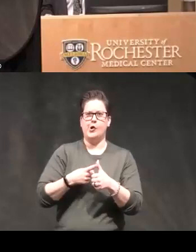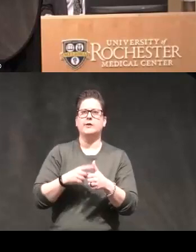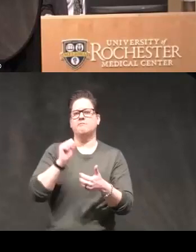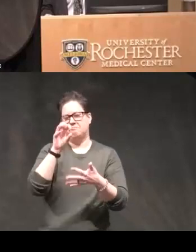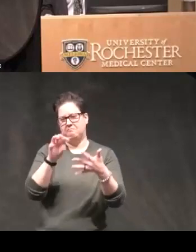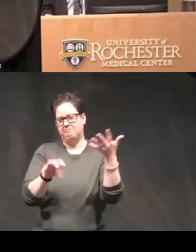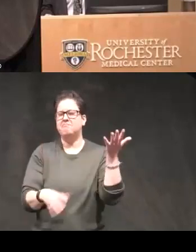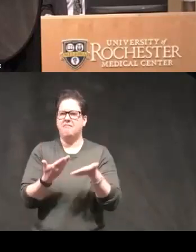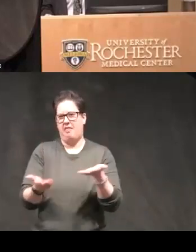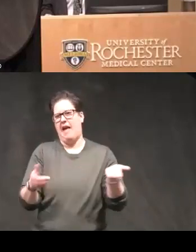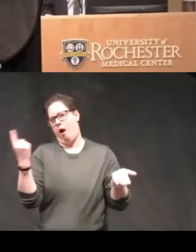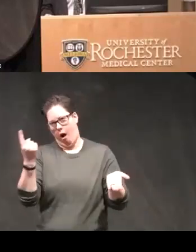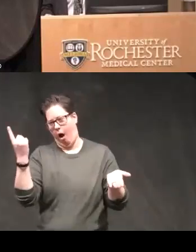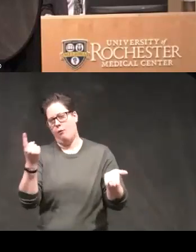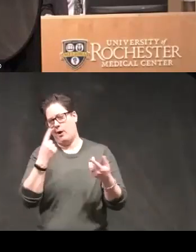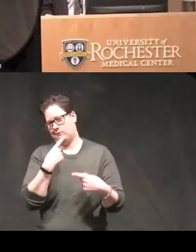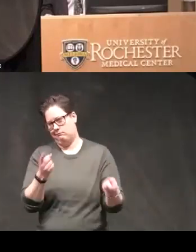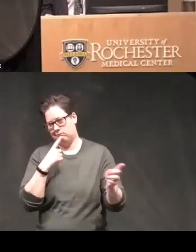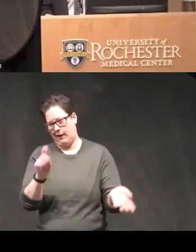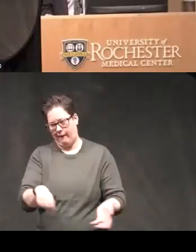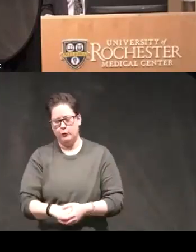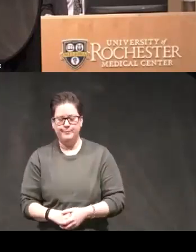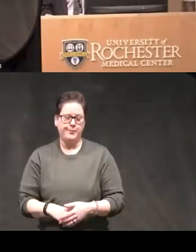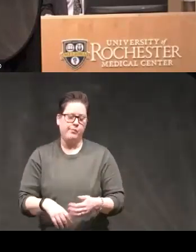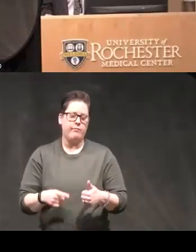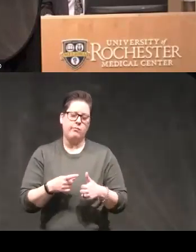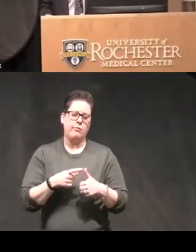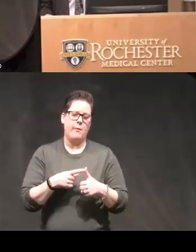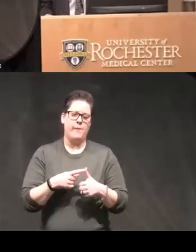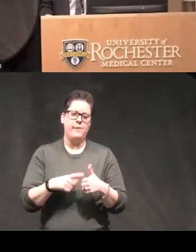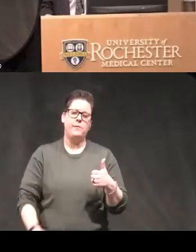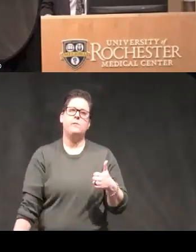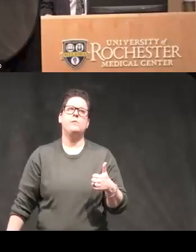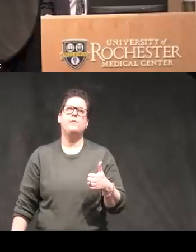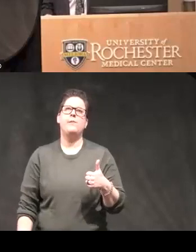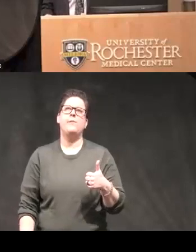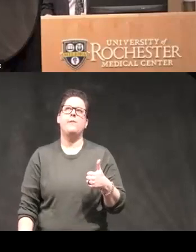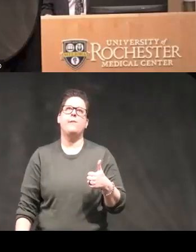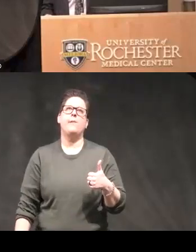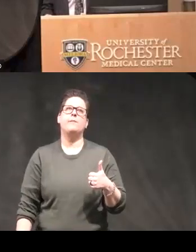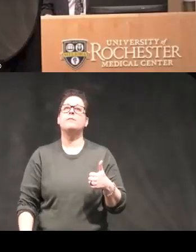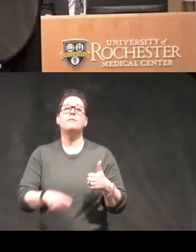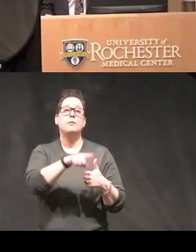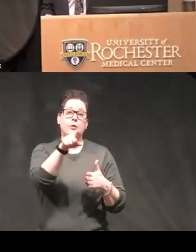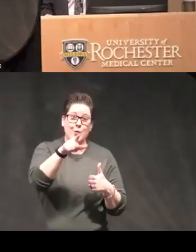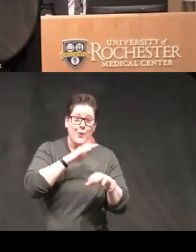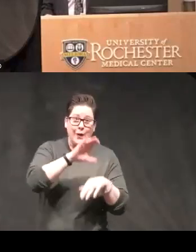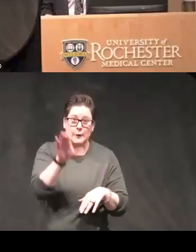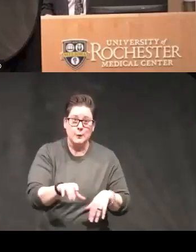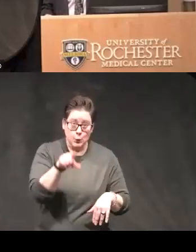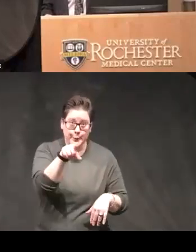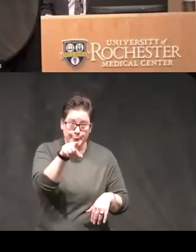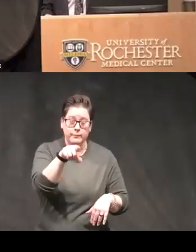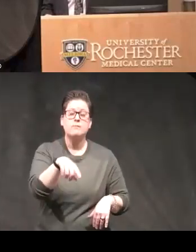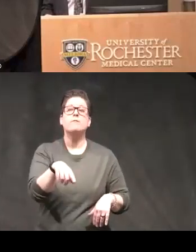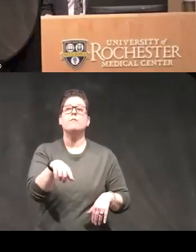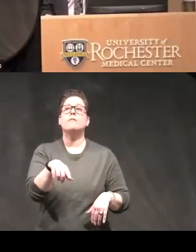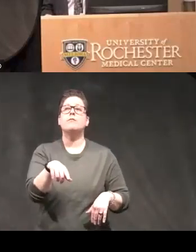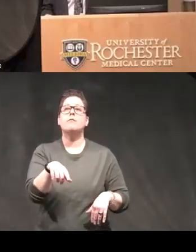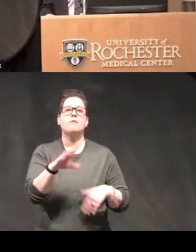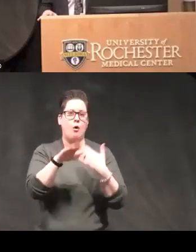mention a few housekeeping related items to start one is that for those of you on Zoom everybody all